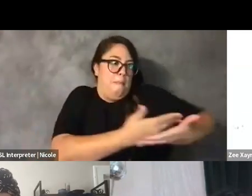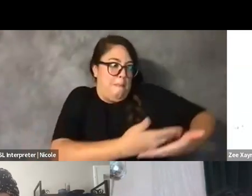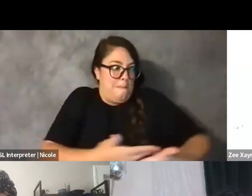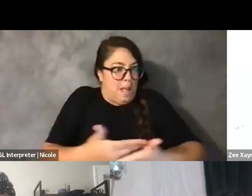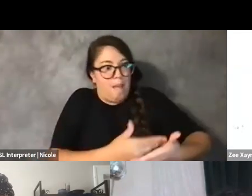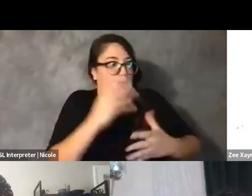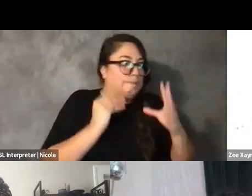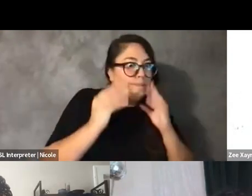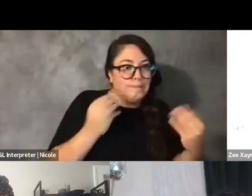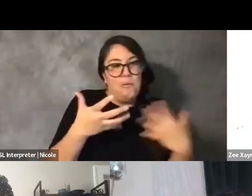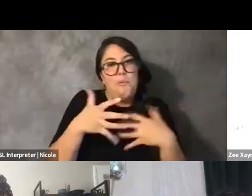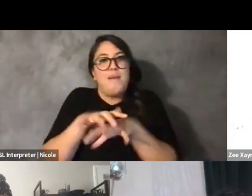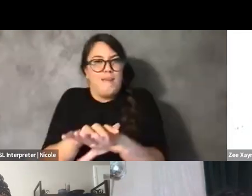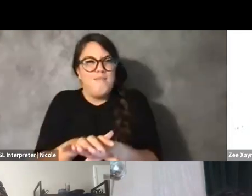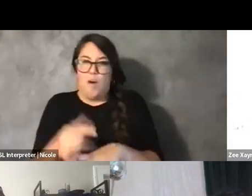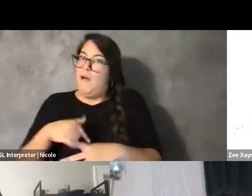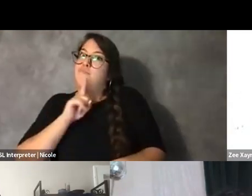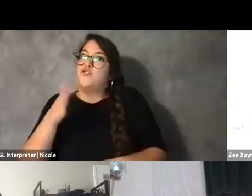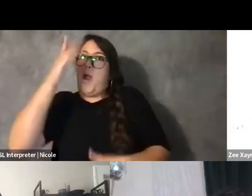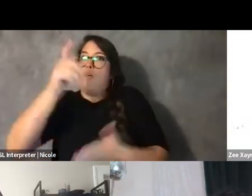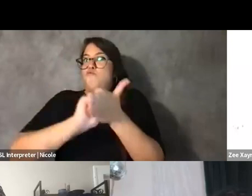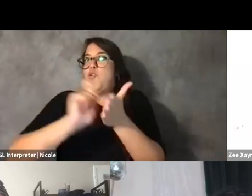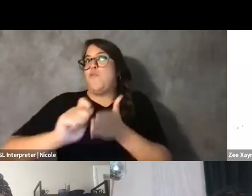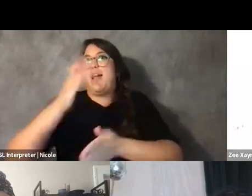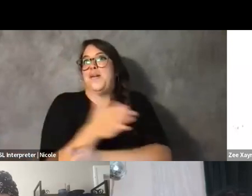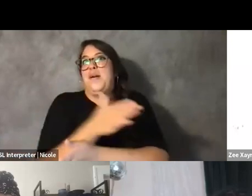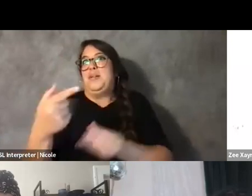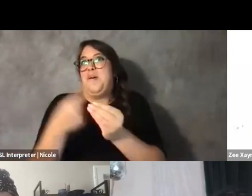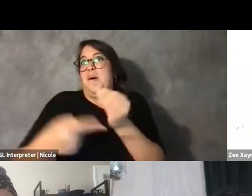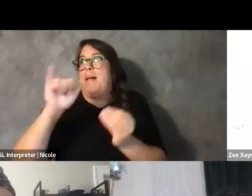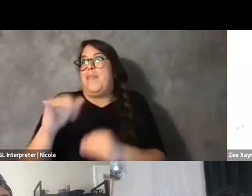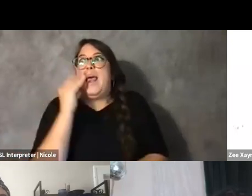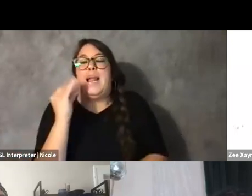Like, there'll probably be a song about that experience because being pregnant and disabled is a whole trip.